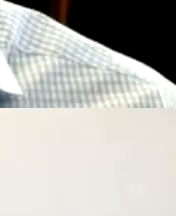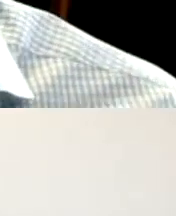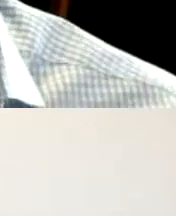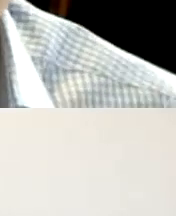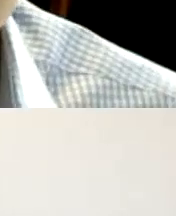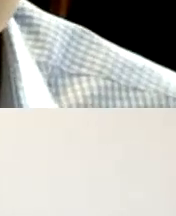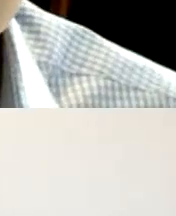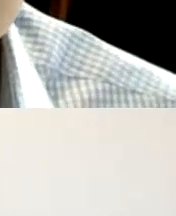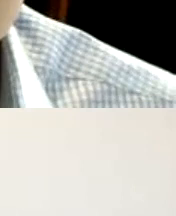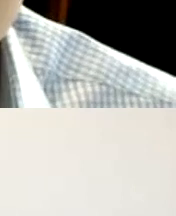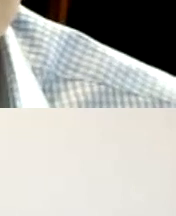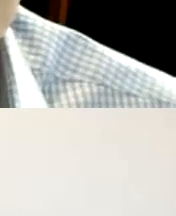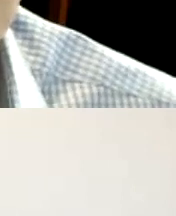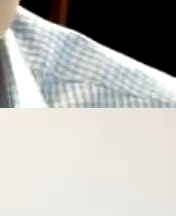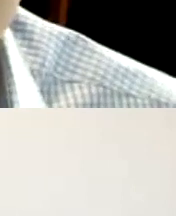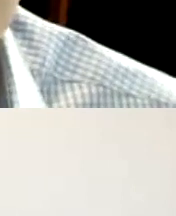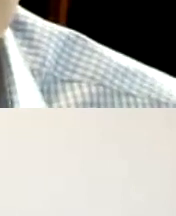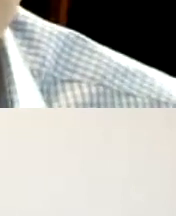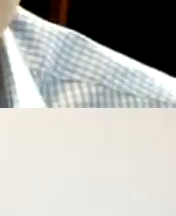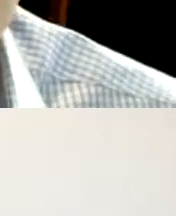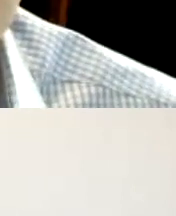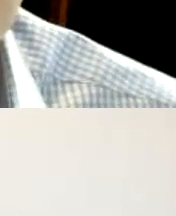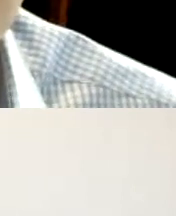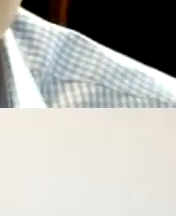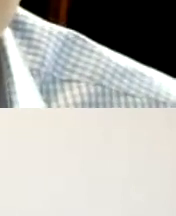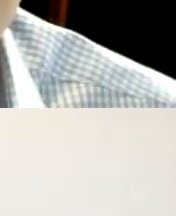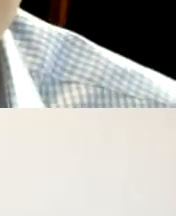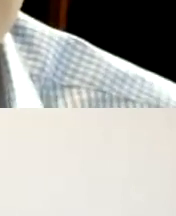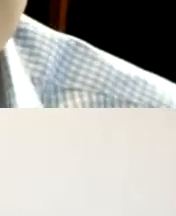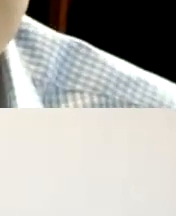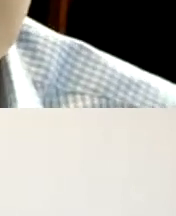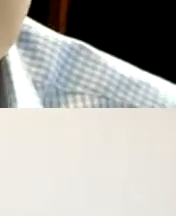the population that we all work together to serve so go ahead and put that poll up